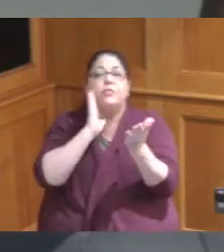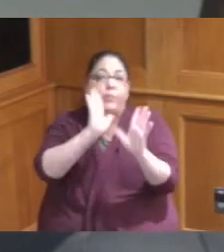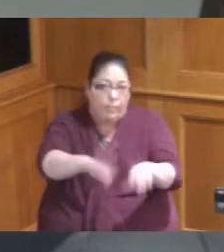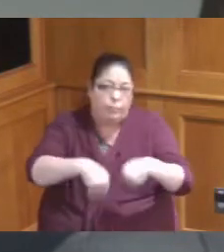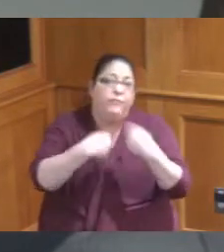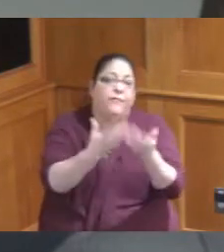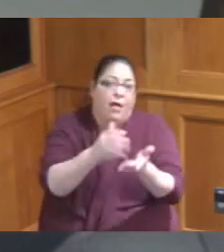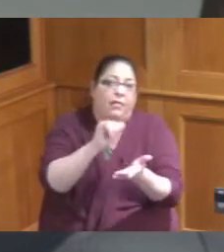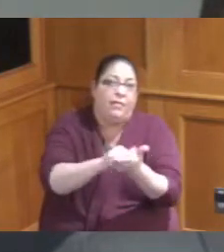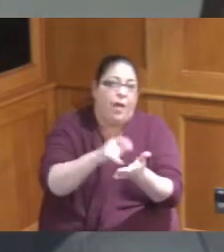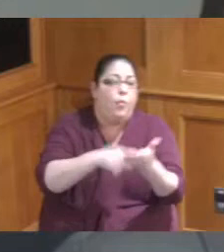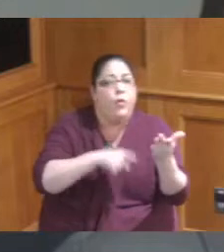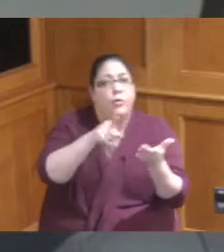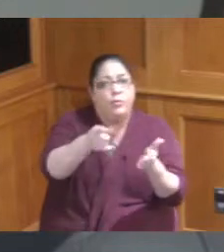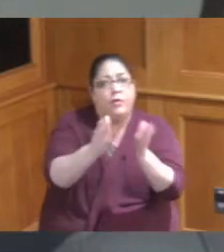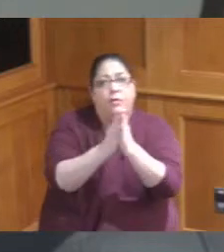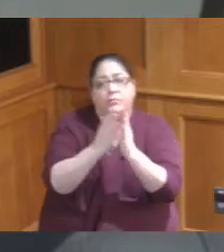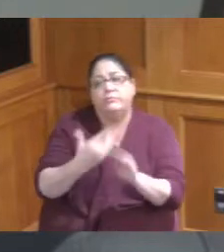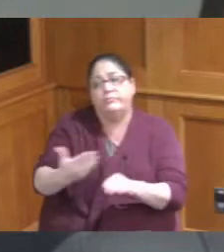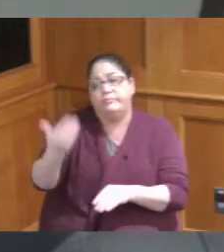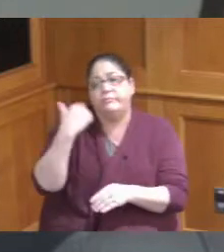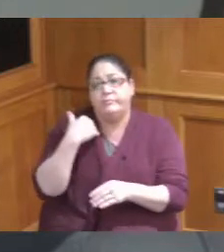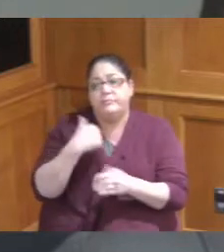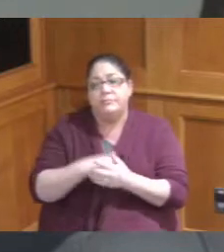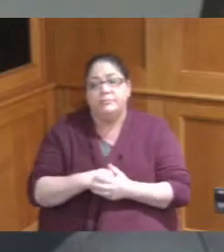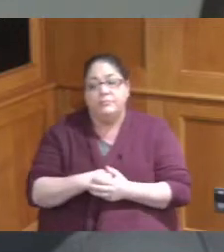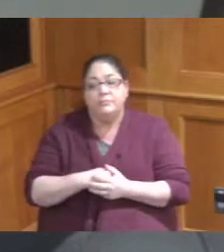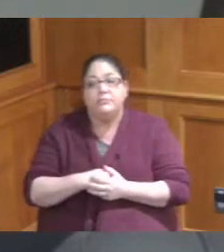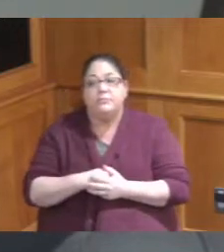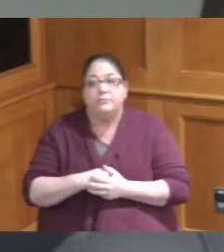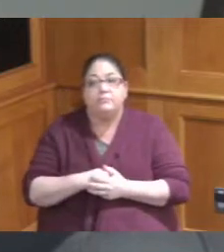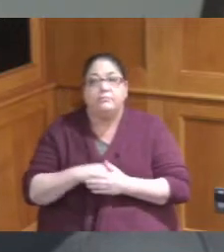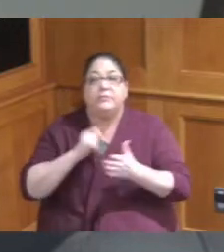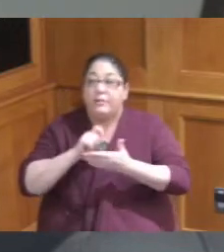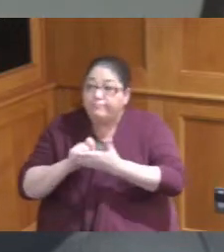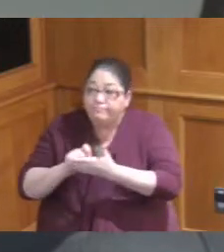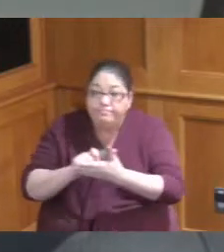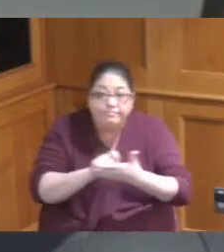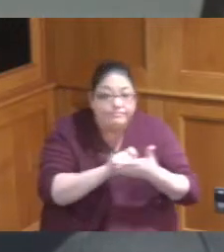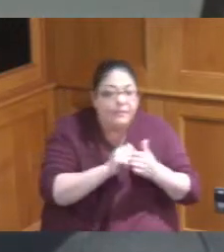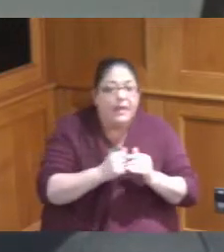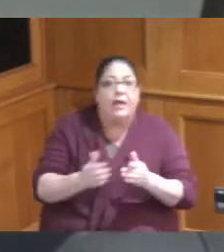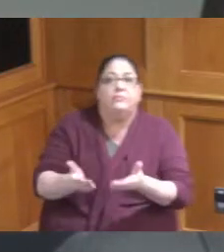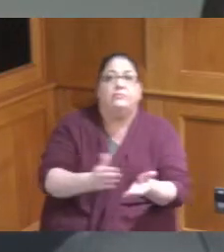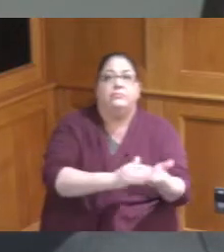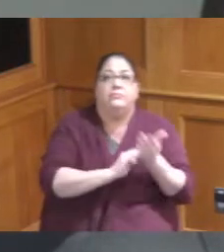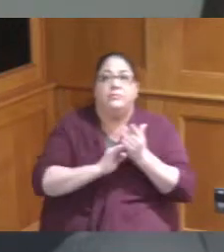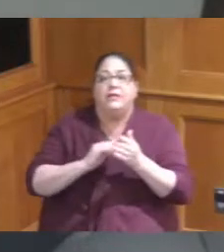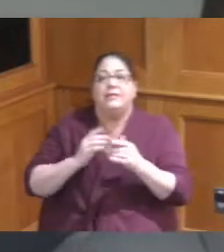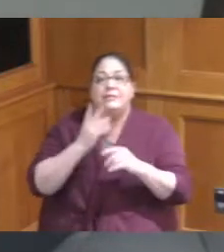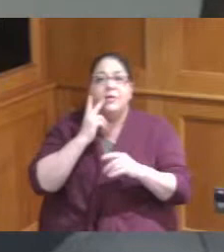Recovery Services Board will be remedying that so I think we'll we'll stay in touch with Community